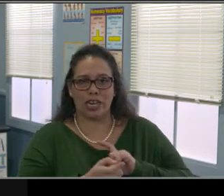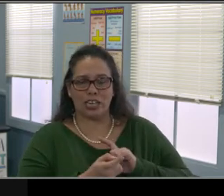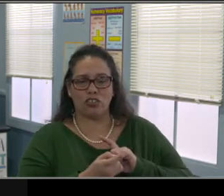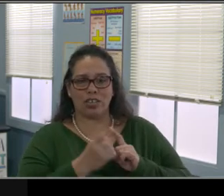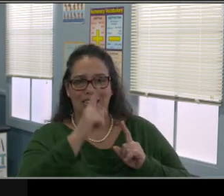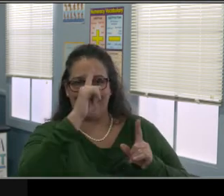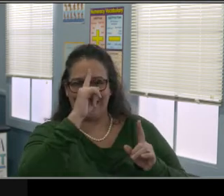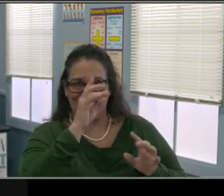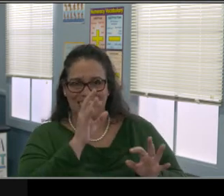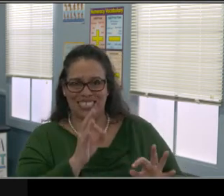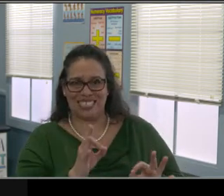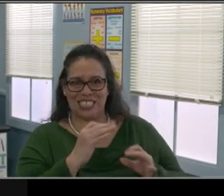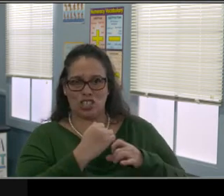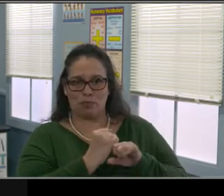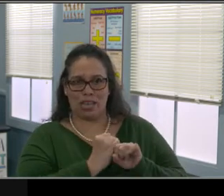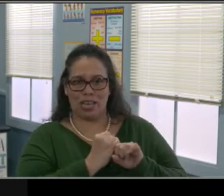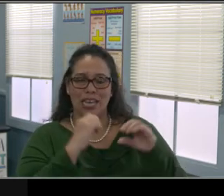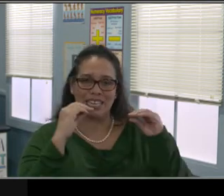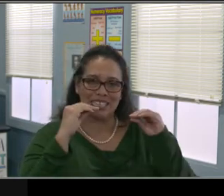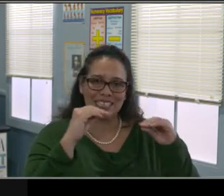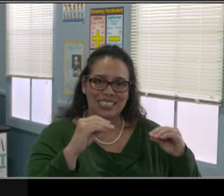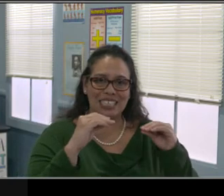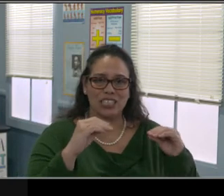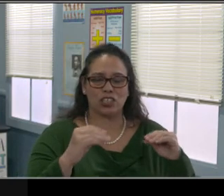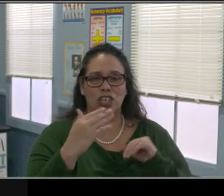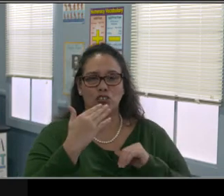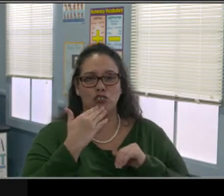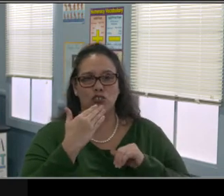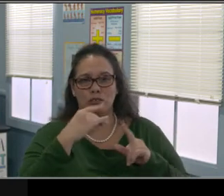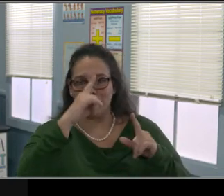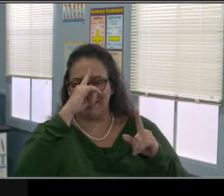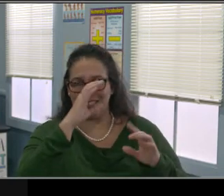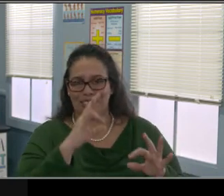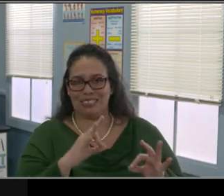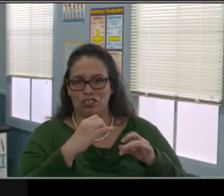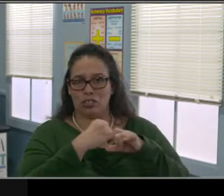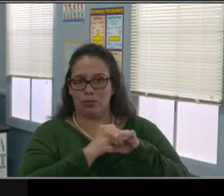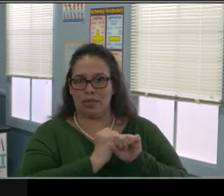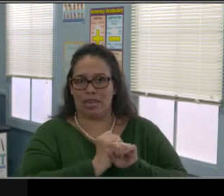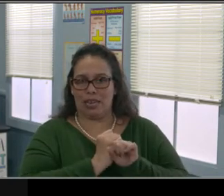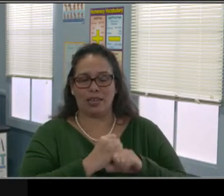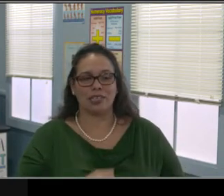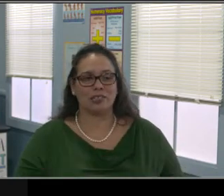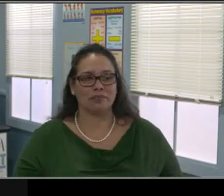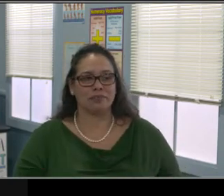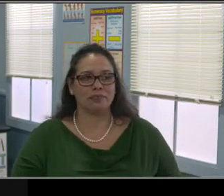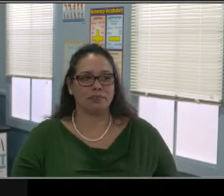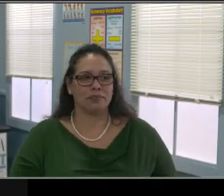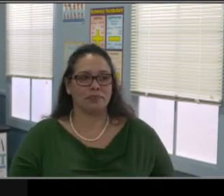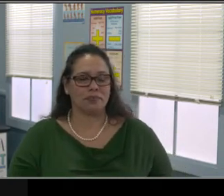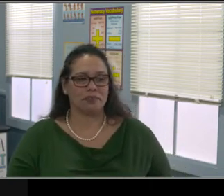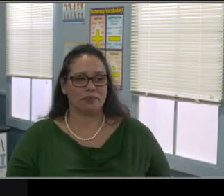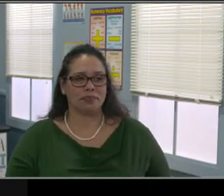Okay, why do we as parents go back to punishment instead of setting limits or using logical consequences?